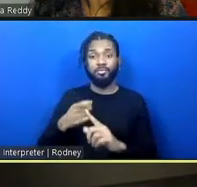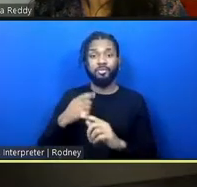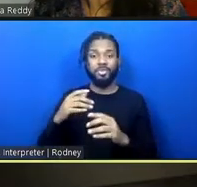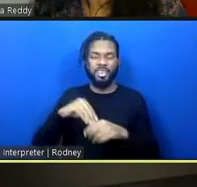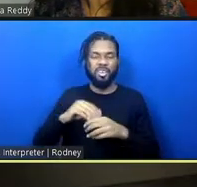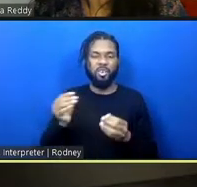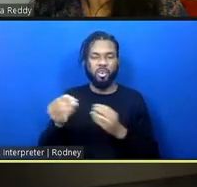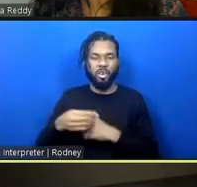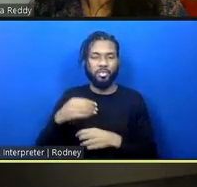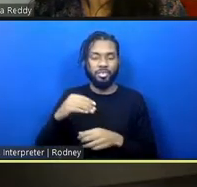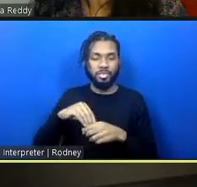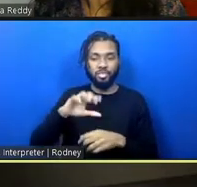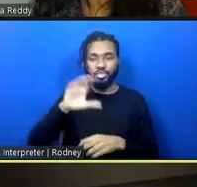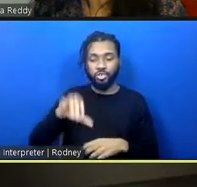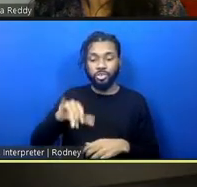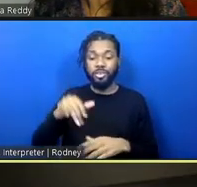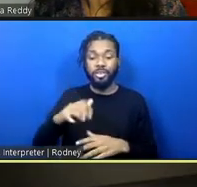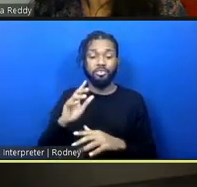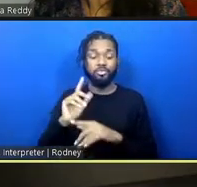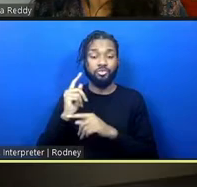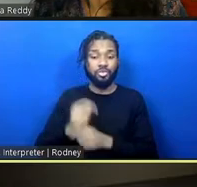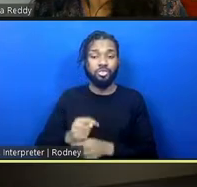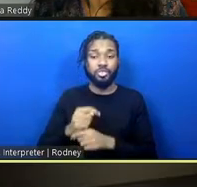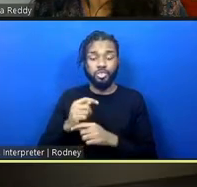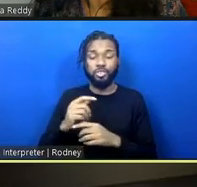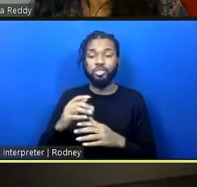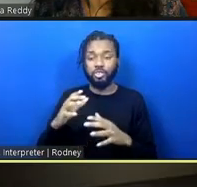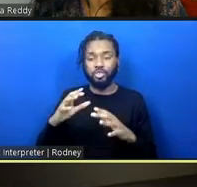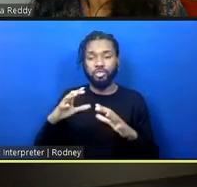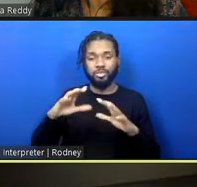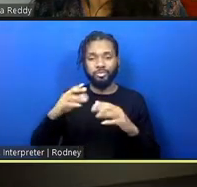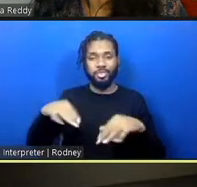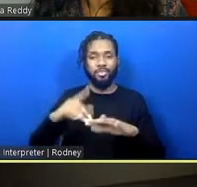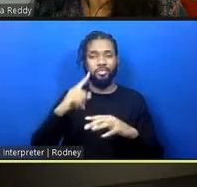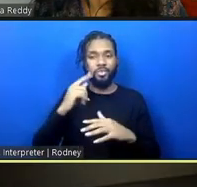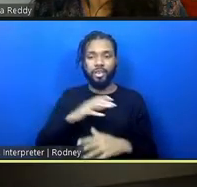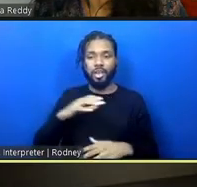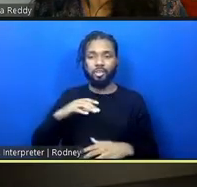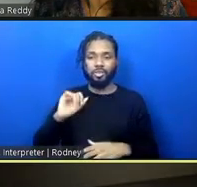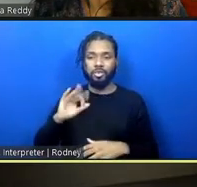traditional unceded homelands of the Council of the Three Fires; the Ojibwe,